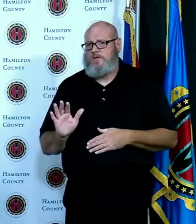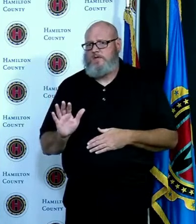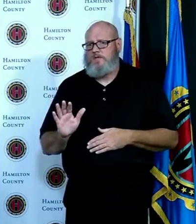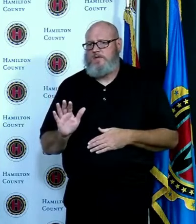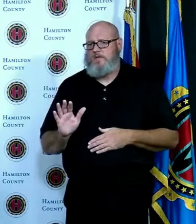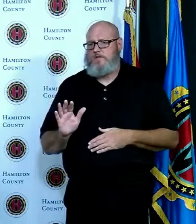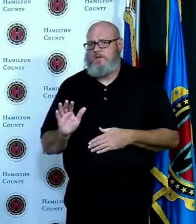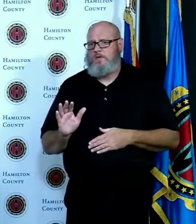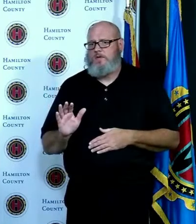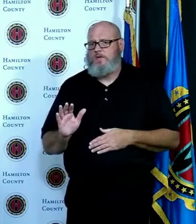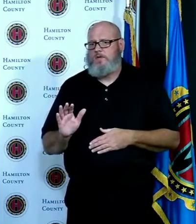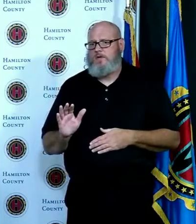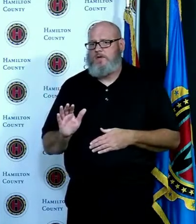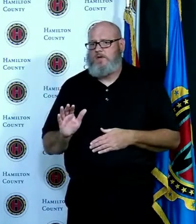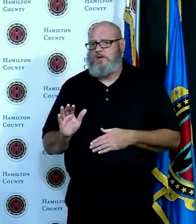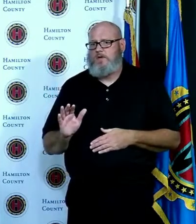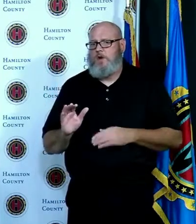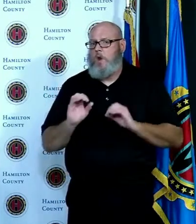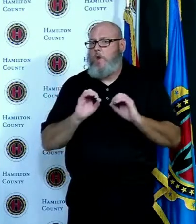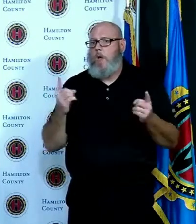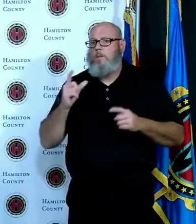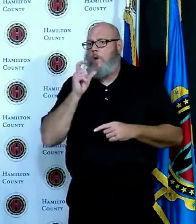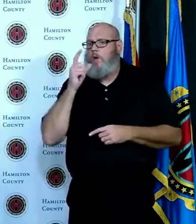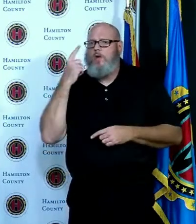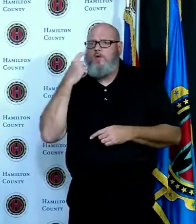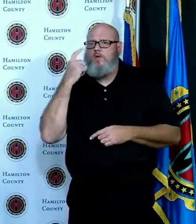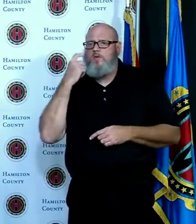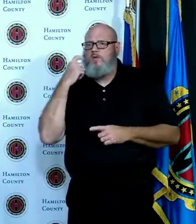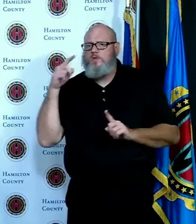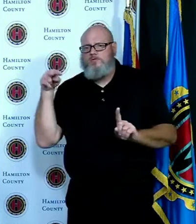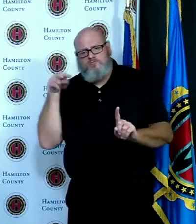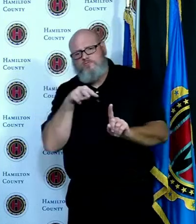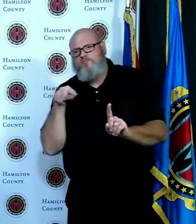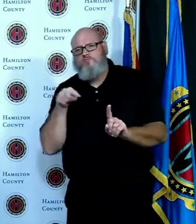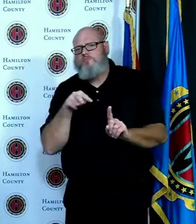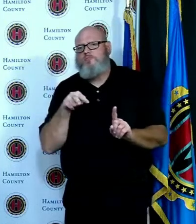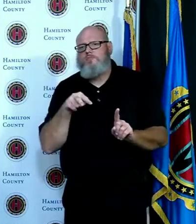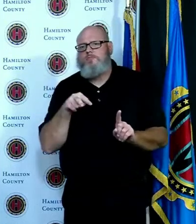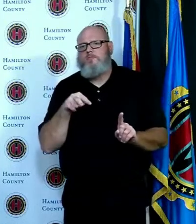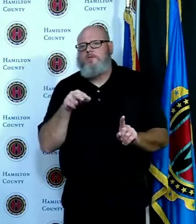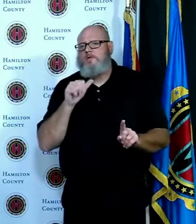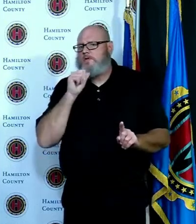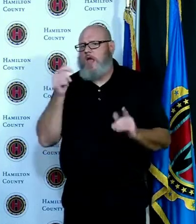witnessed this has contacted the Board direct directly so we're still reviewing the matter